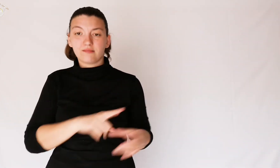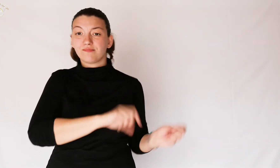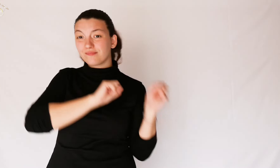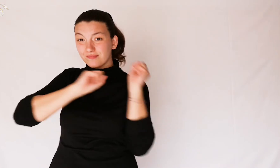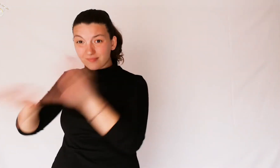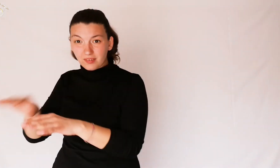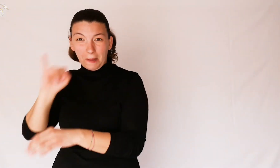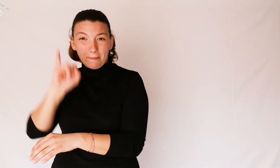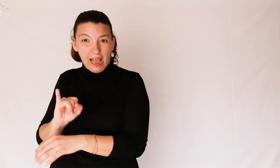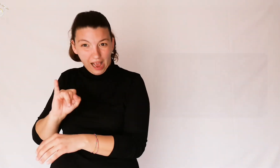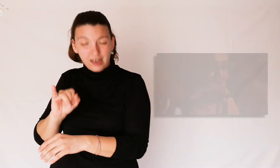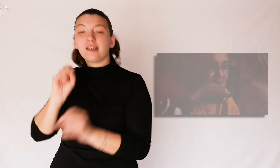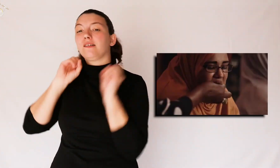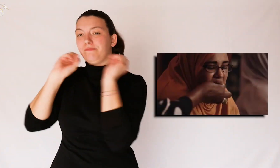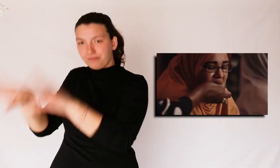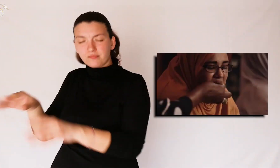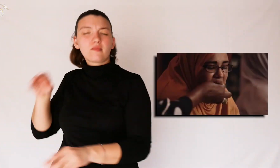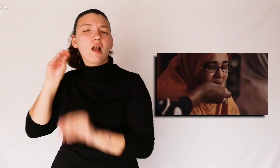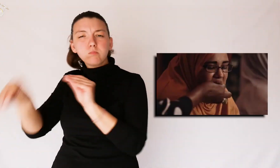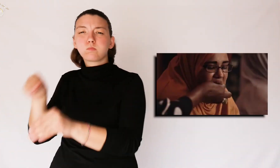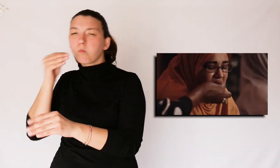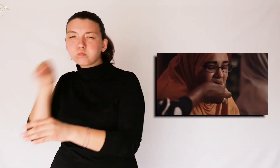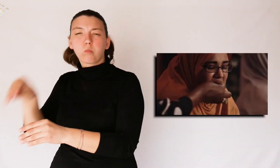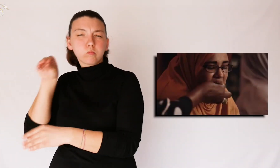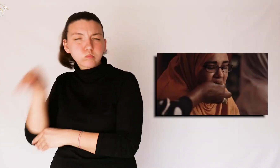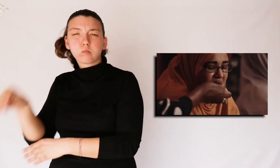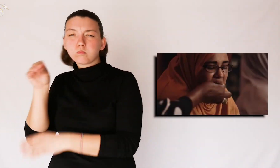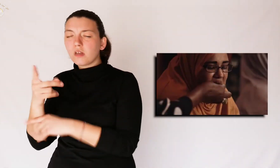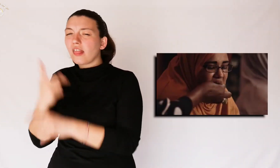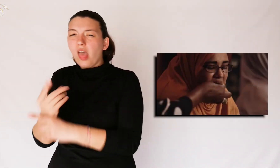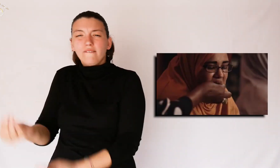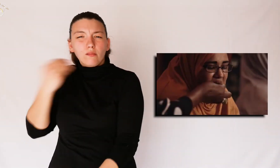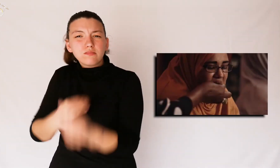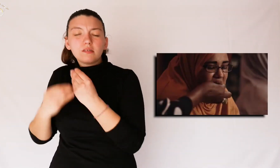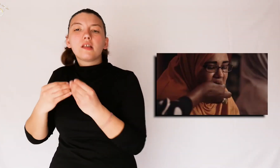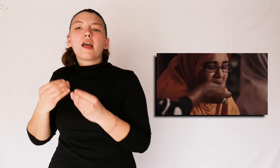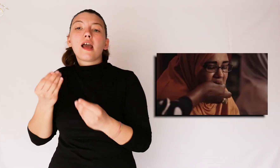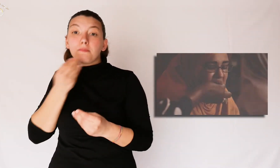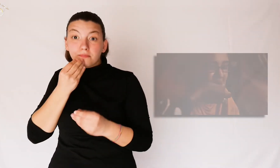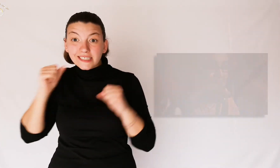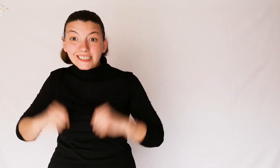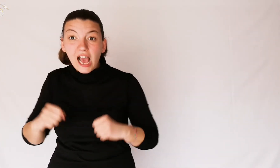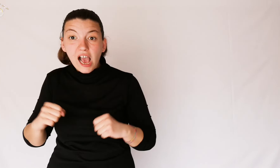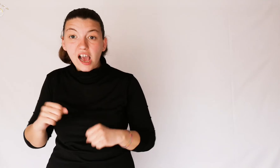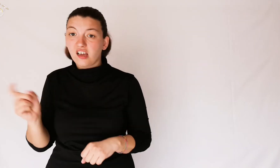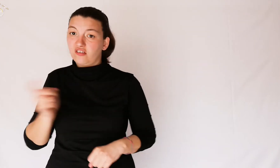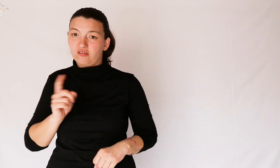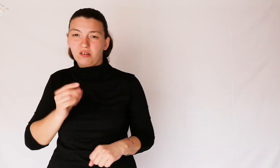They make them come in thin and continually eat unhealthy foods,